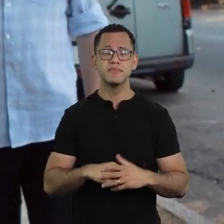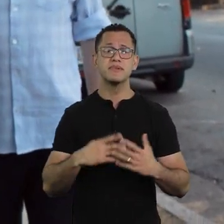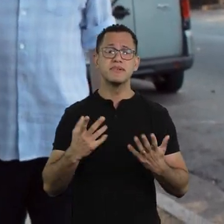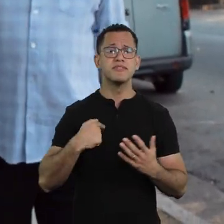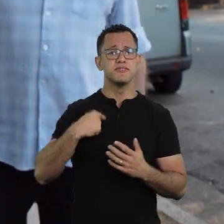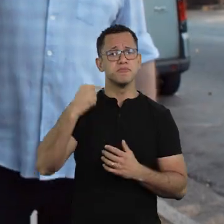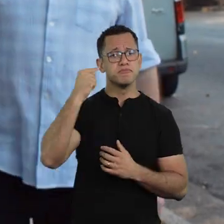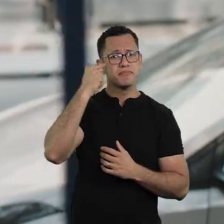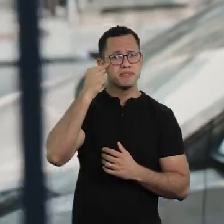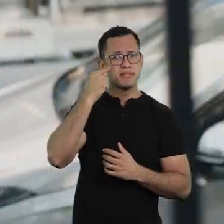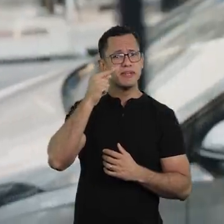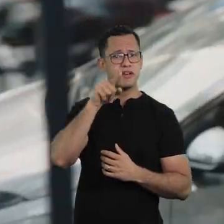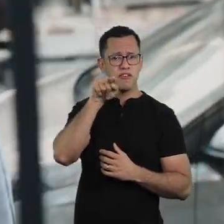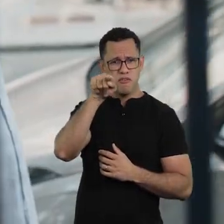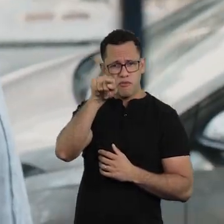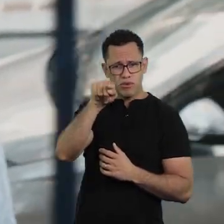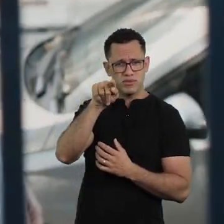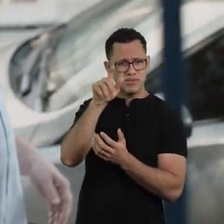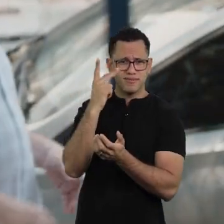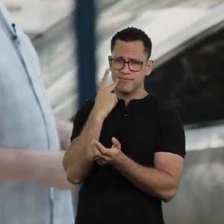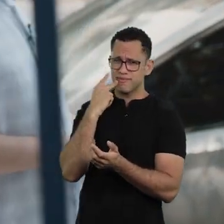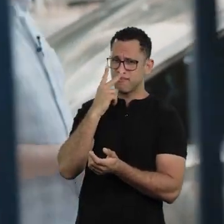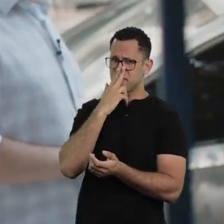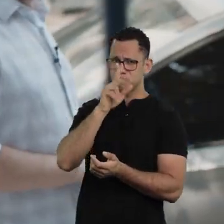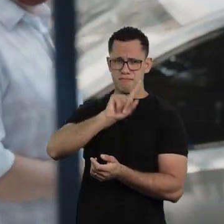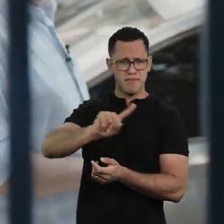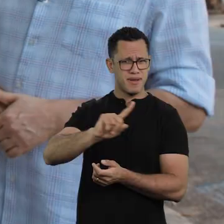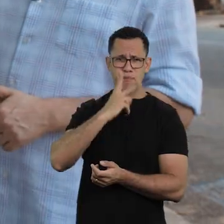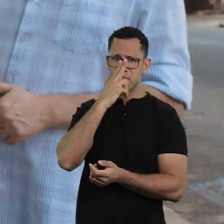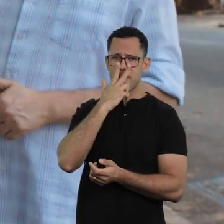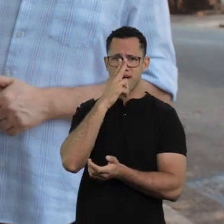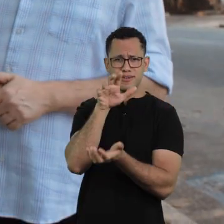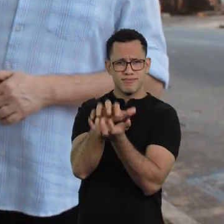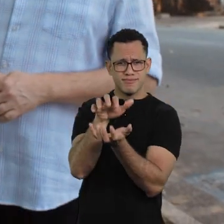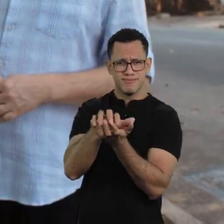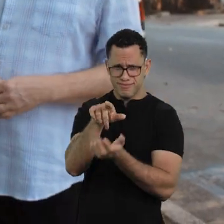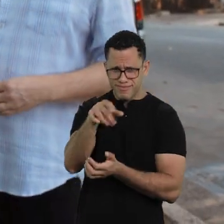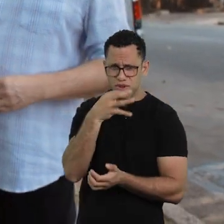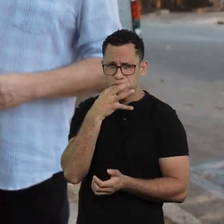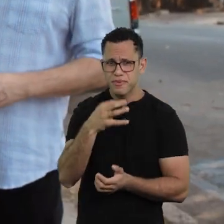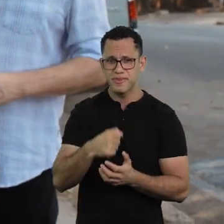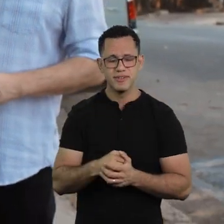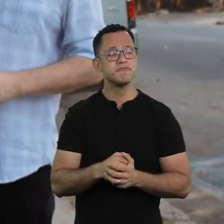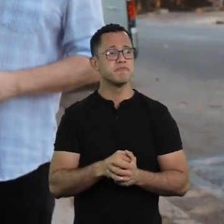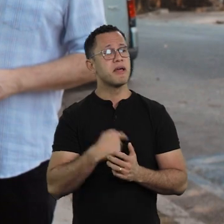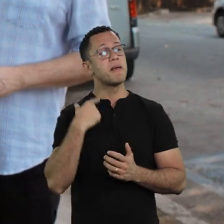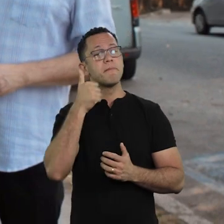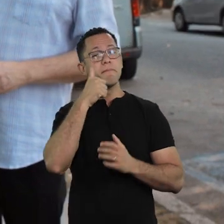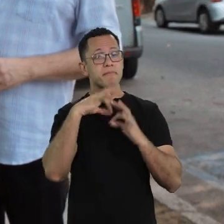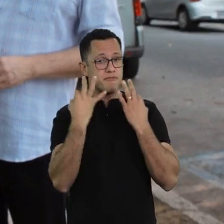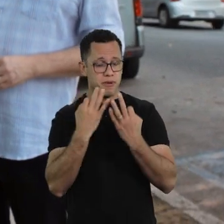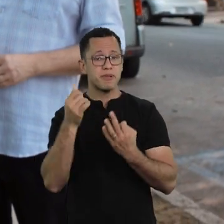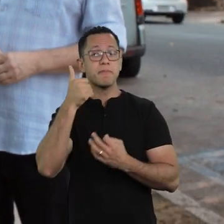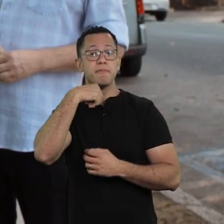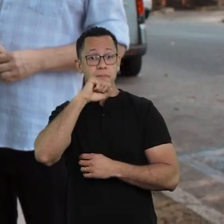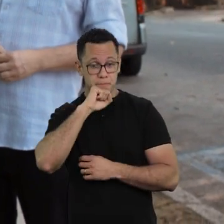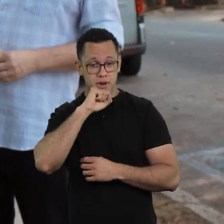Although I think you are more from Pernambuco than Ceara, don’t you think so? Well, at home it’s half each,